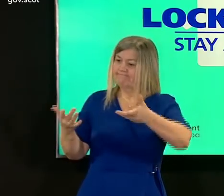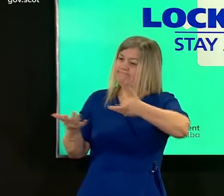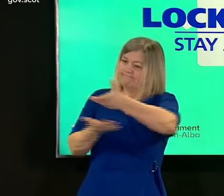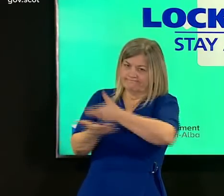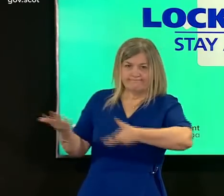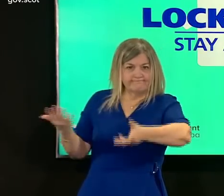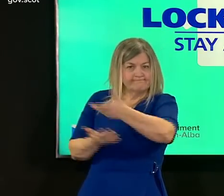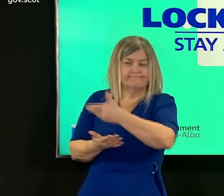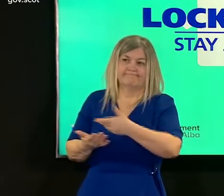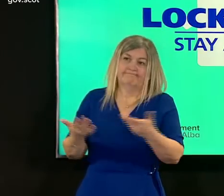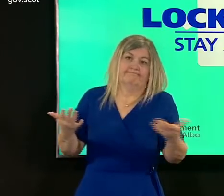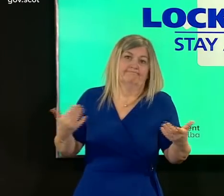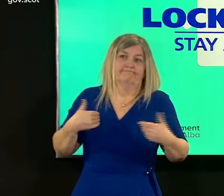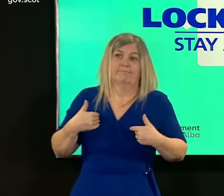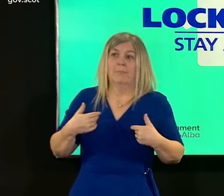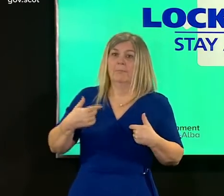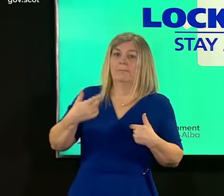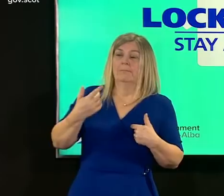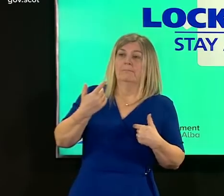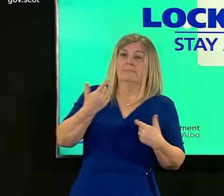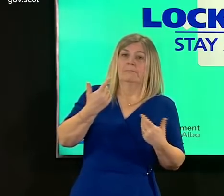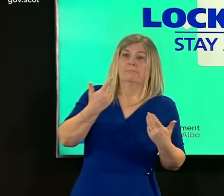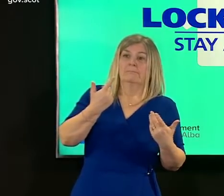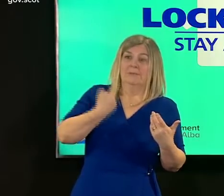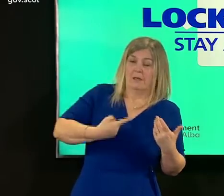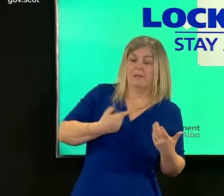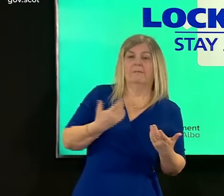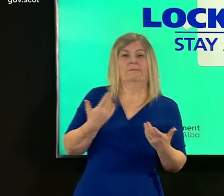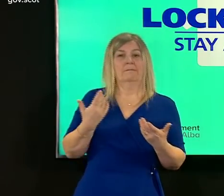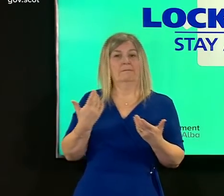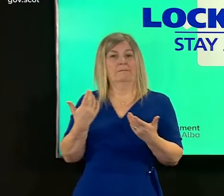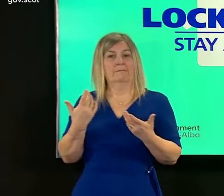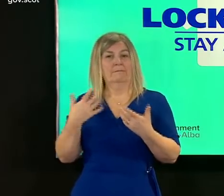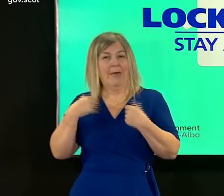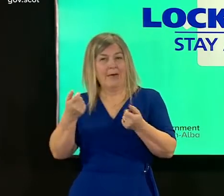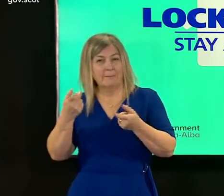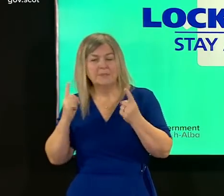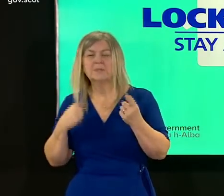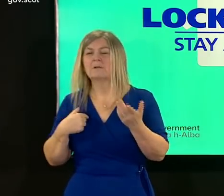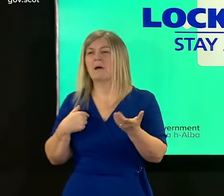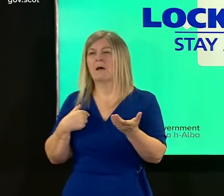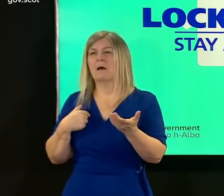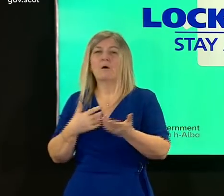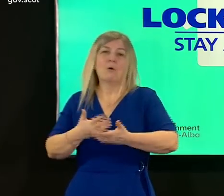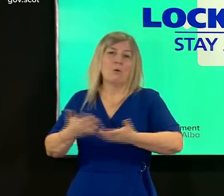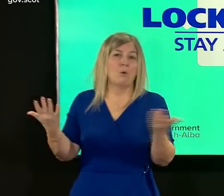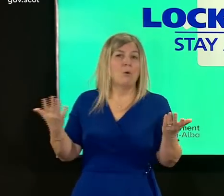me as a four nation discussion with my colleague health ministers or whether is uh one that